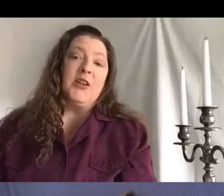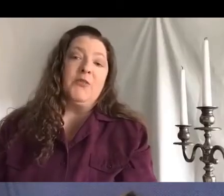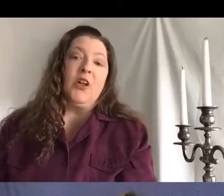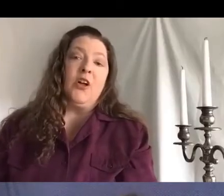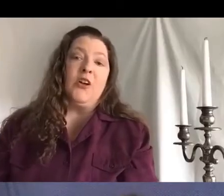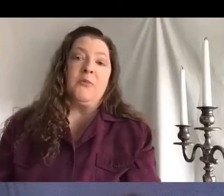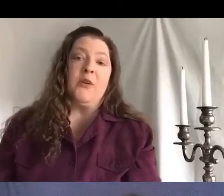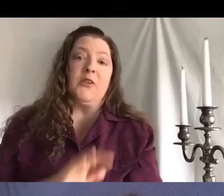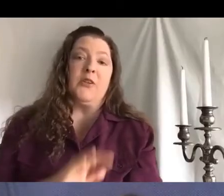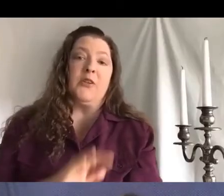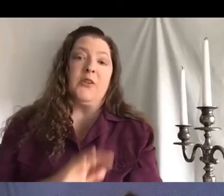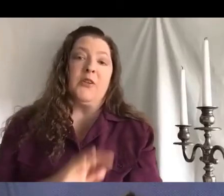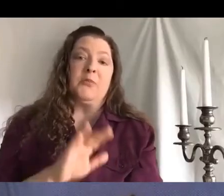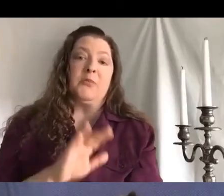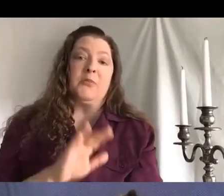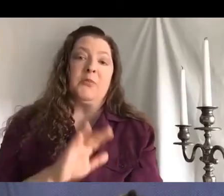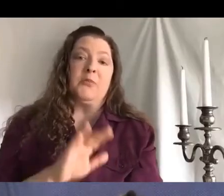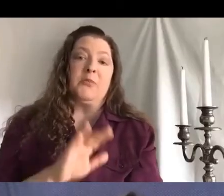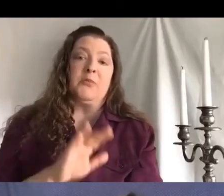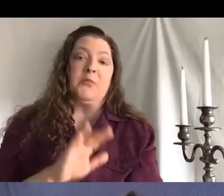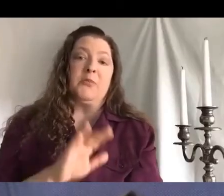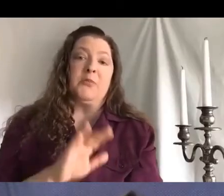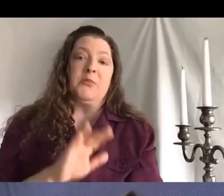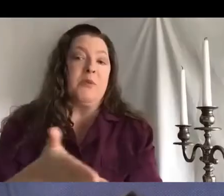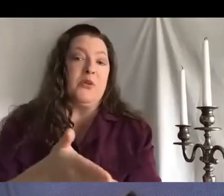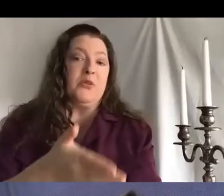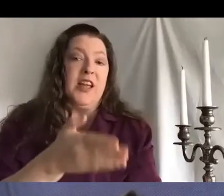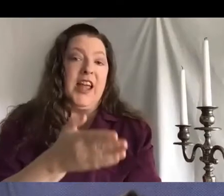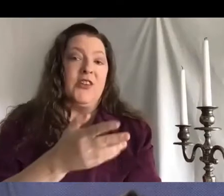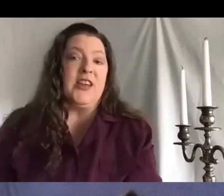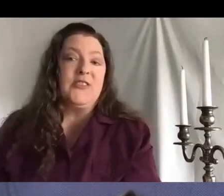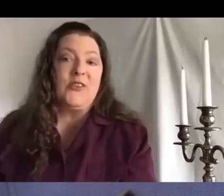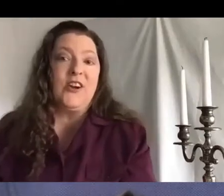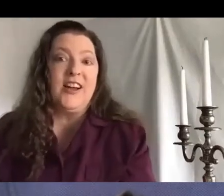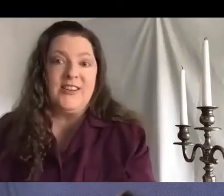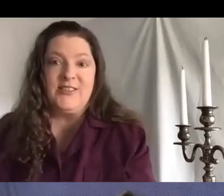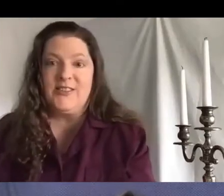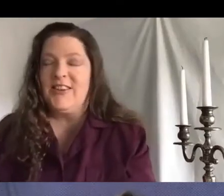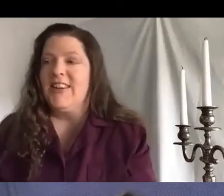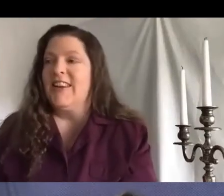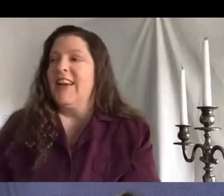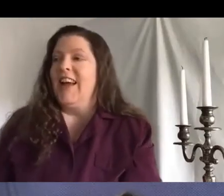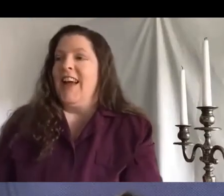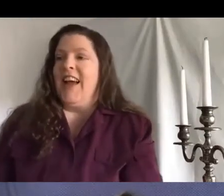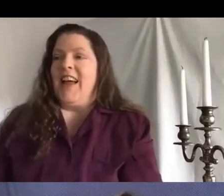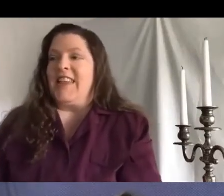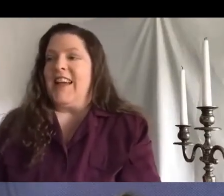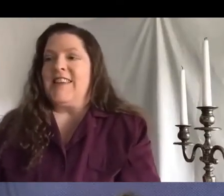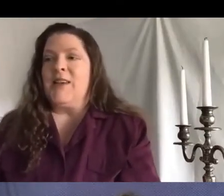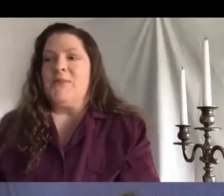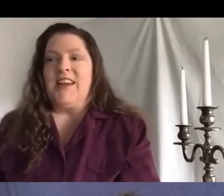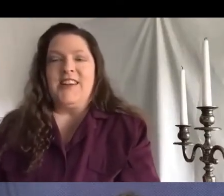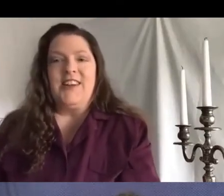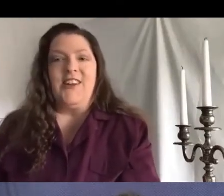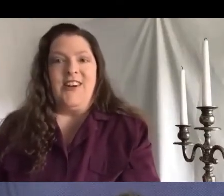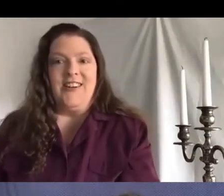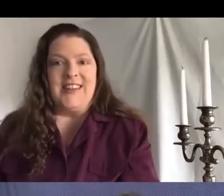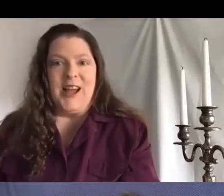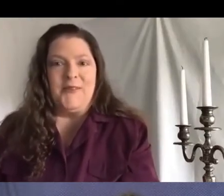long and prosper" hand signal, as opposed to handshakes or hugs. That seems like a long time ago now,